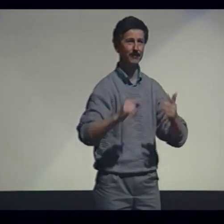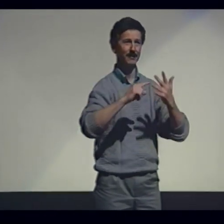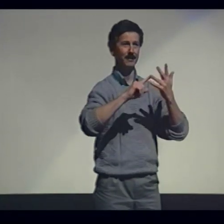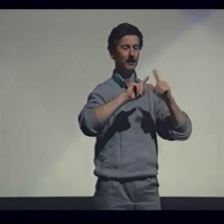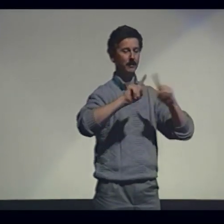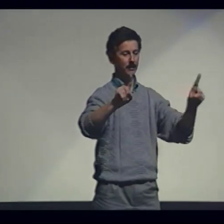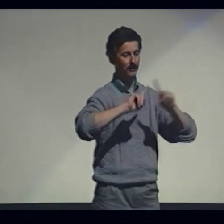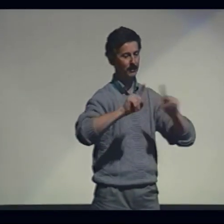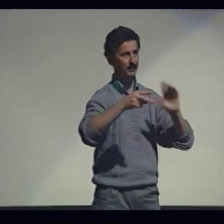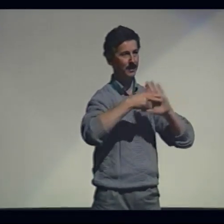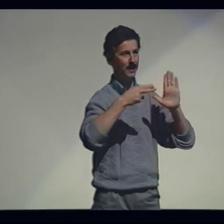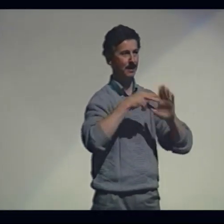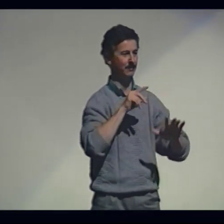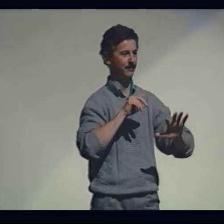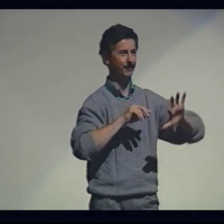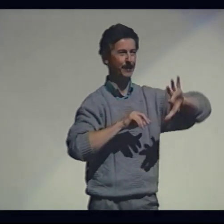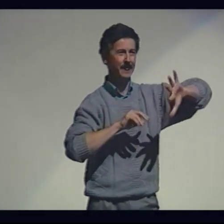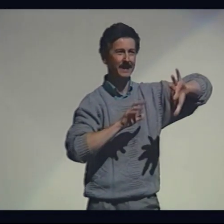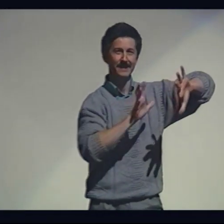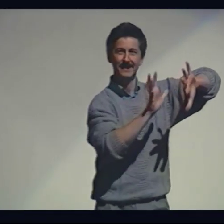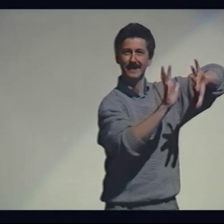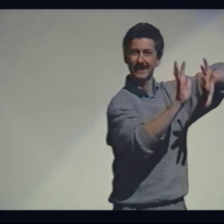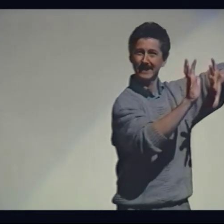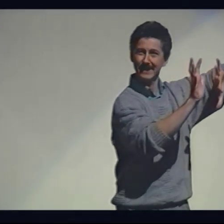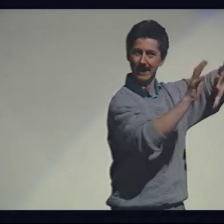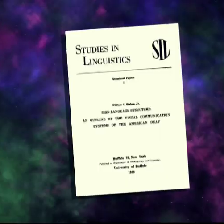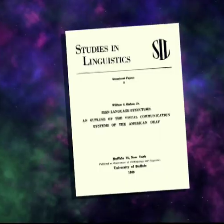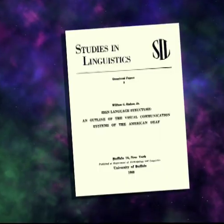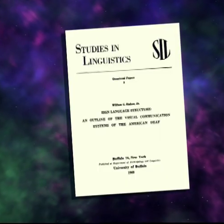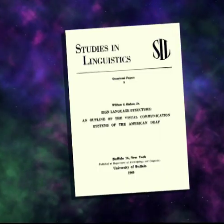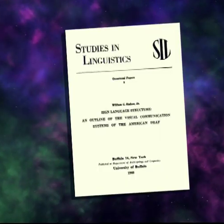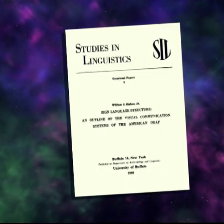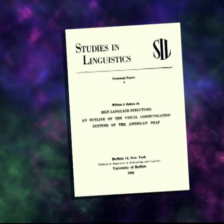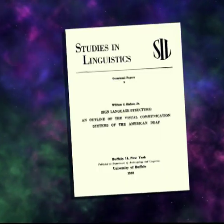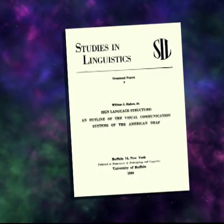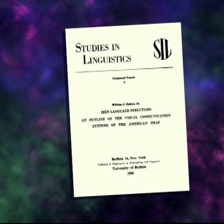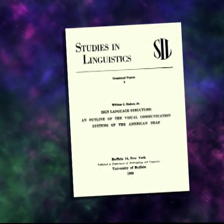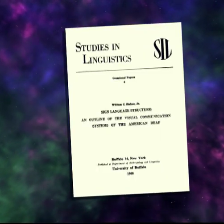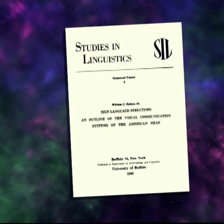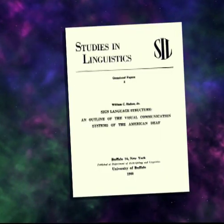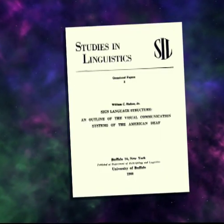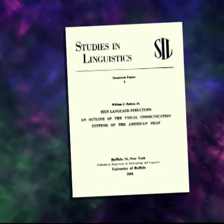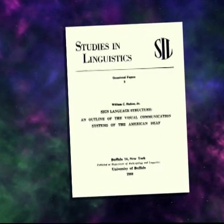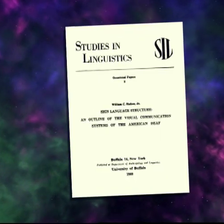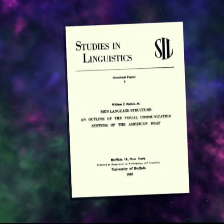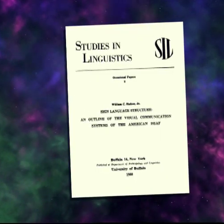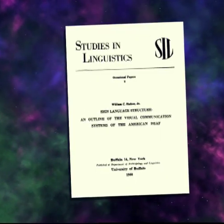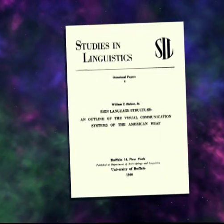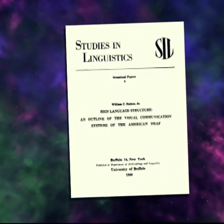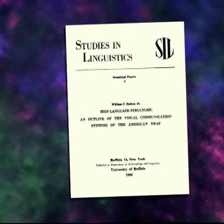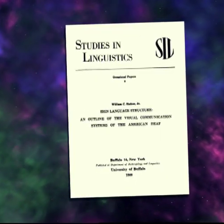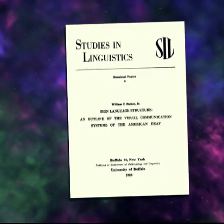people had labeled sign language in the past, such as "broken English" or "substandard language." He put those labels aside...